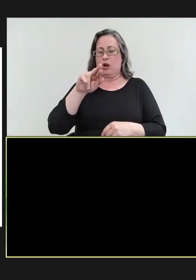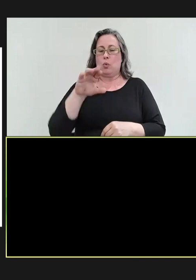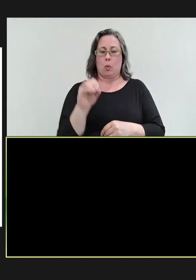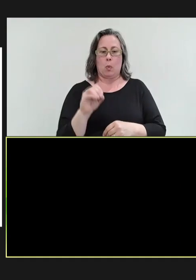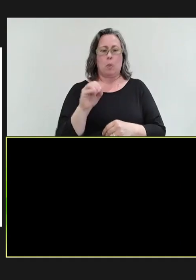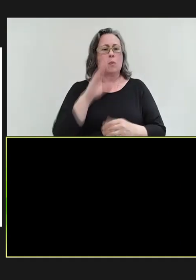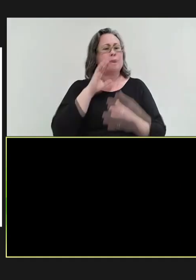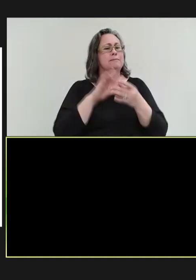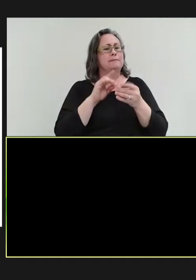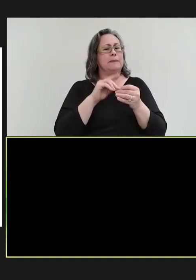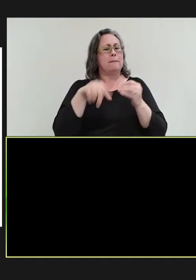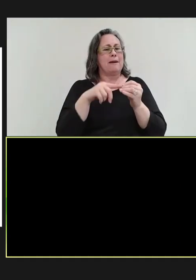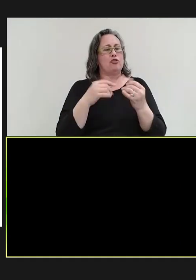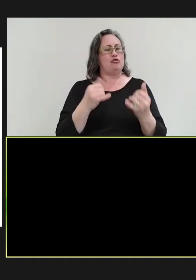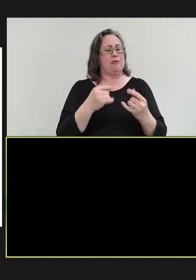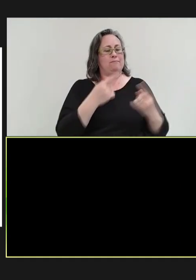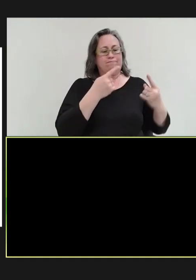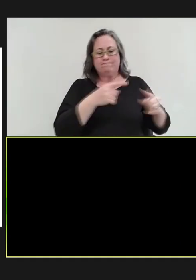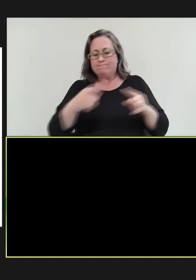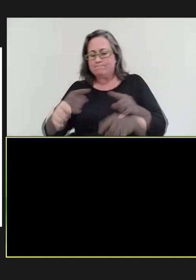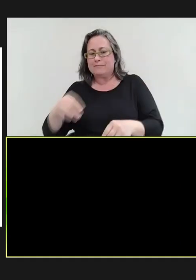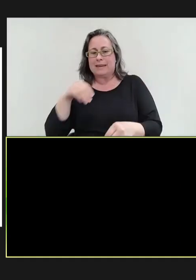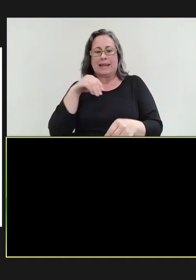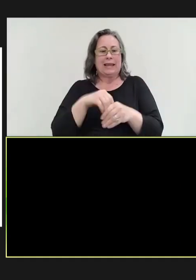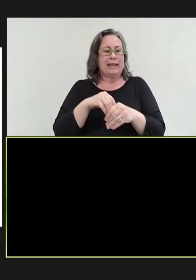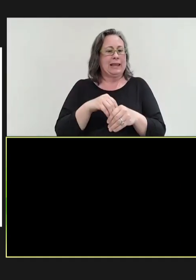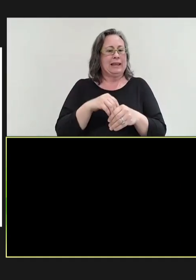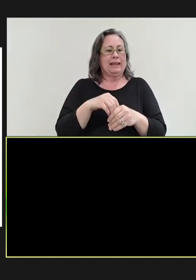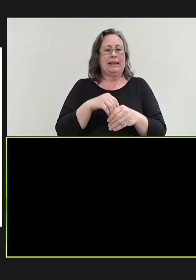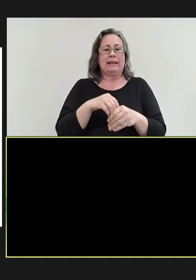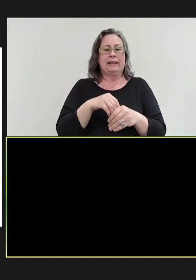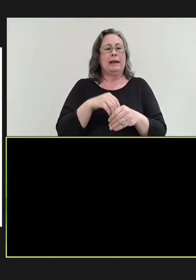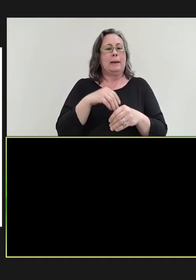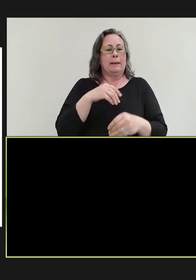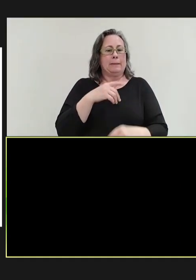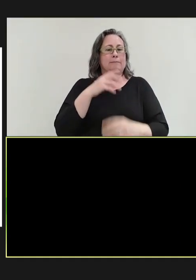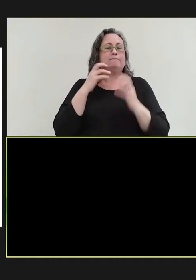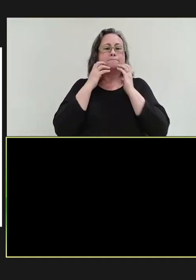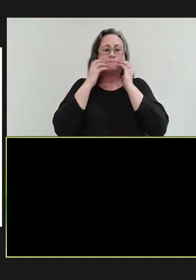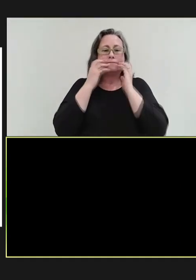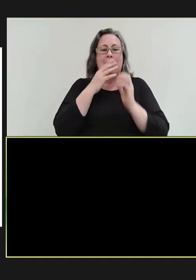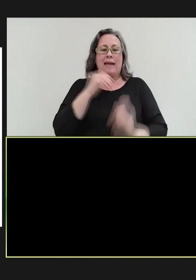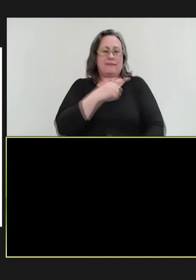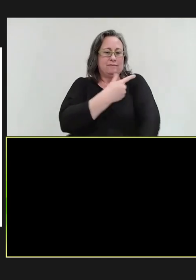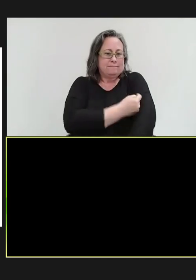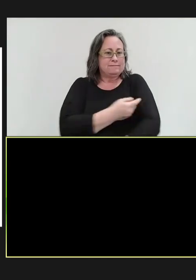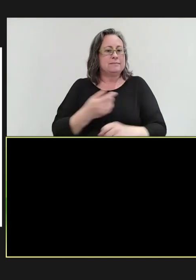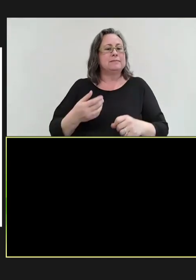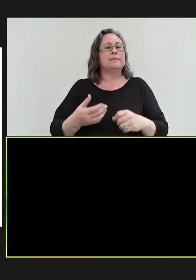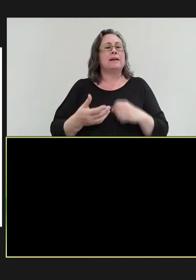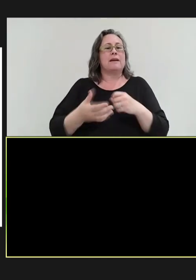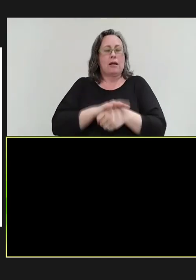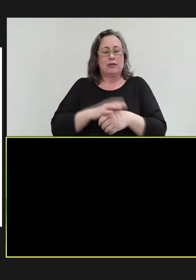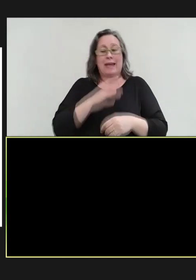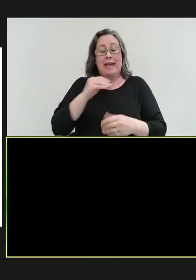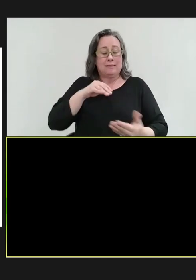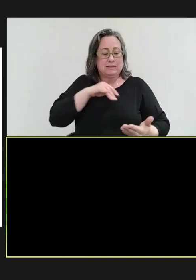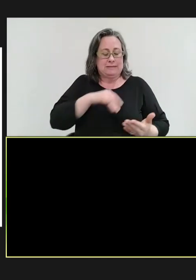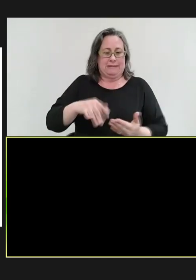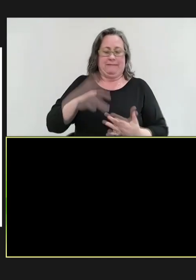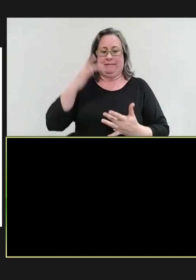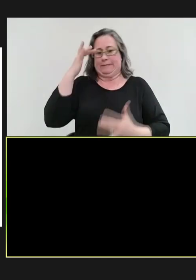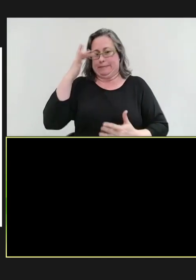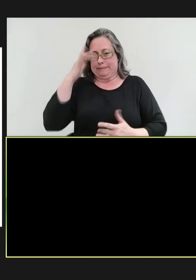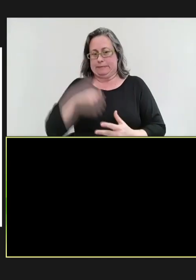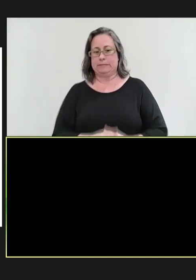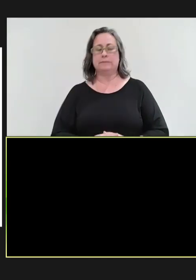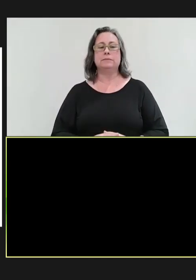measles epidemiology, and vaccine coverage, and conclusions and action gaps. Next slide, please.